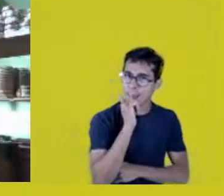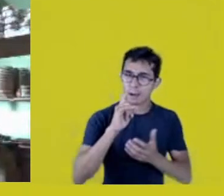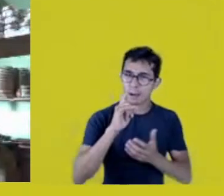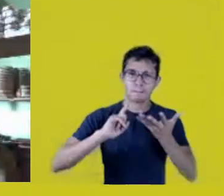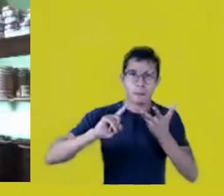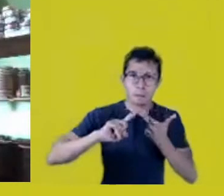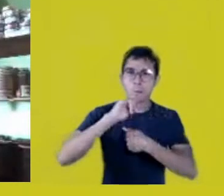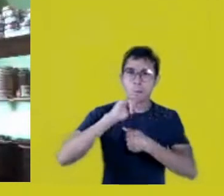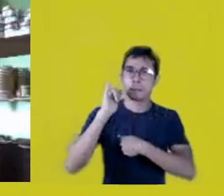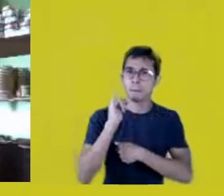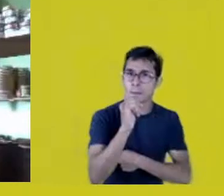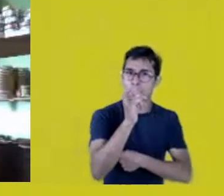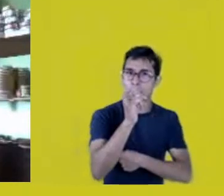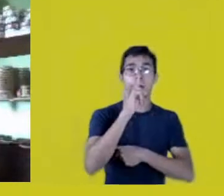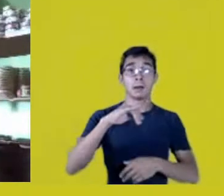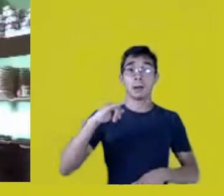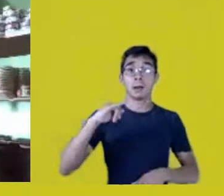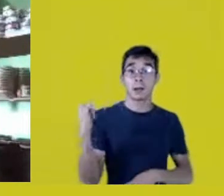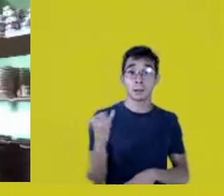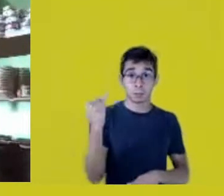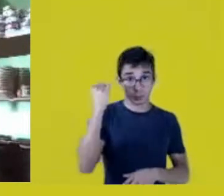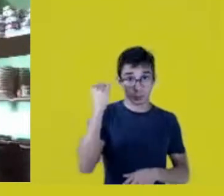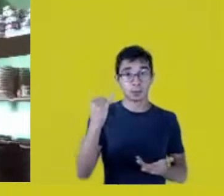which is very important, it’s part of our reality,